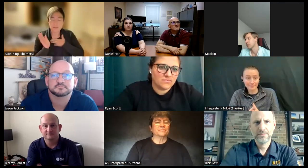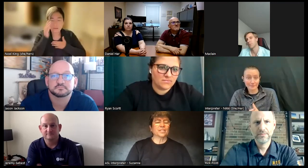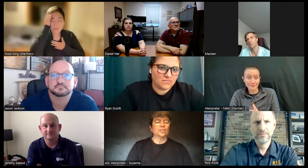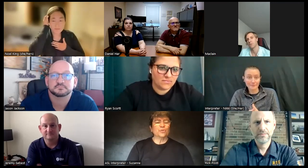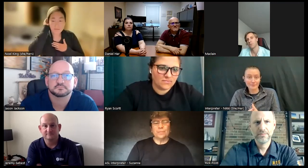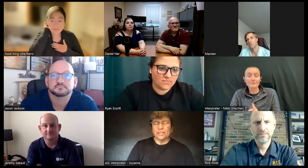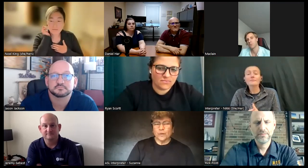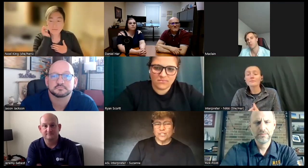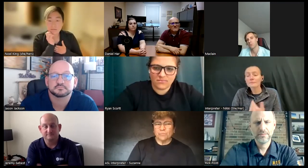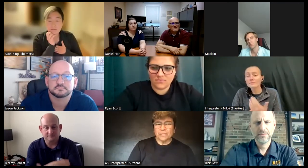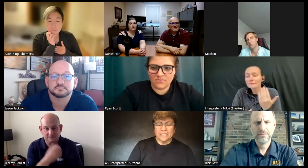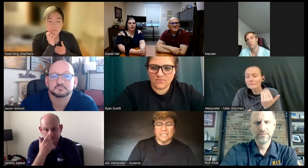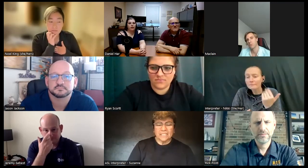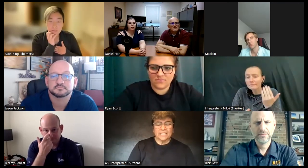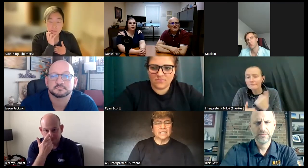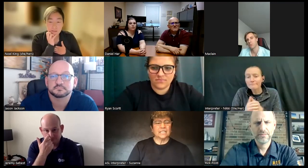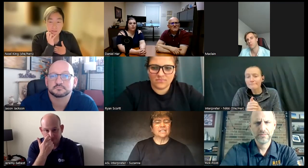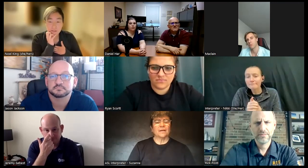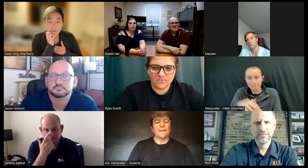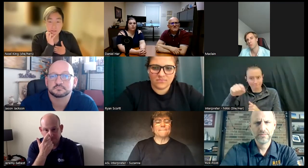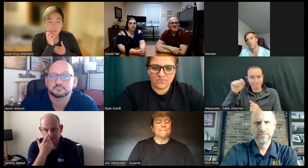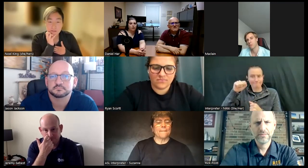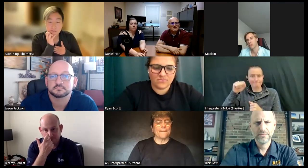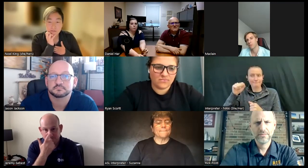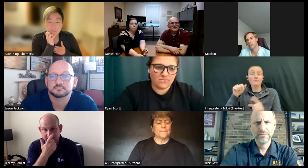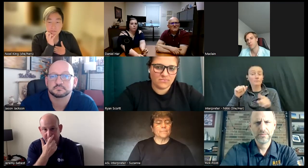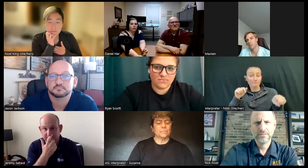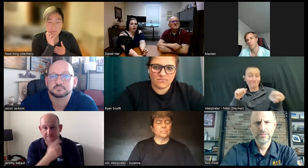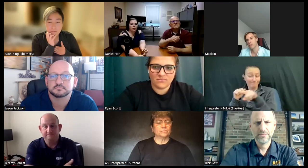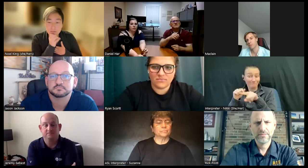could you repeat the question please yeah for those of you working for others